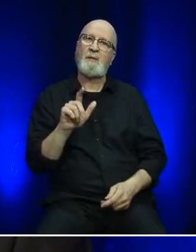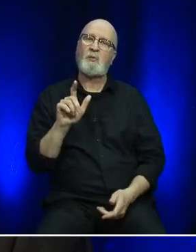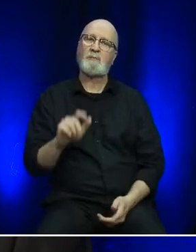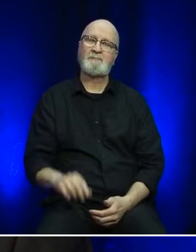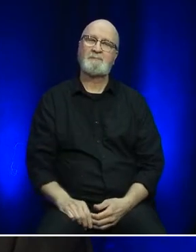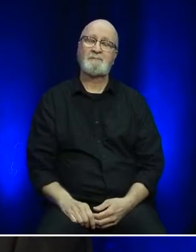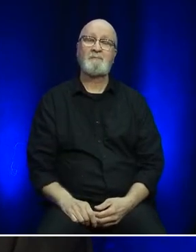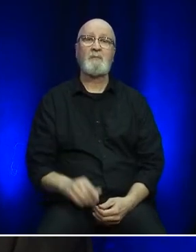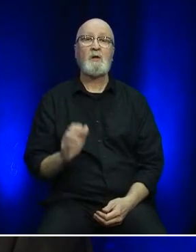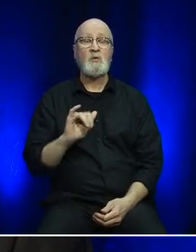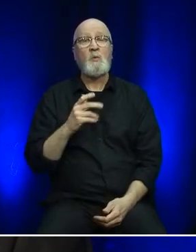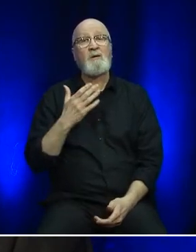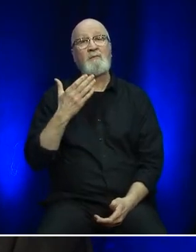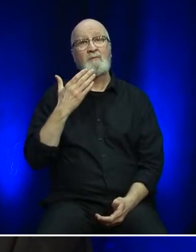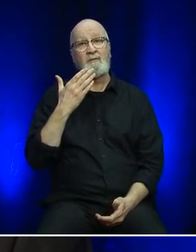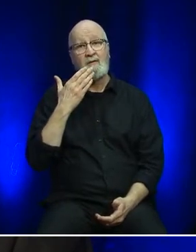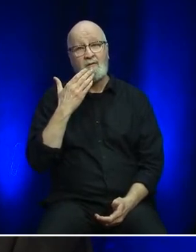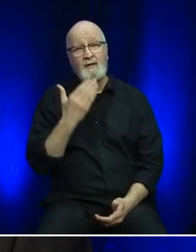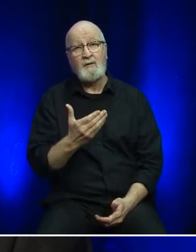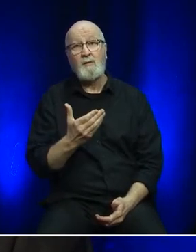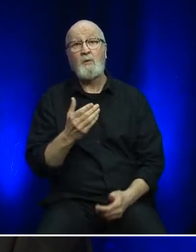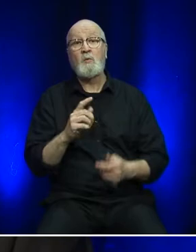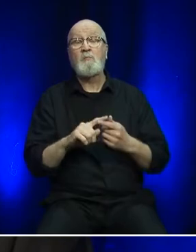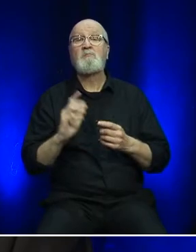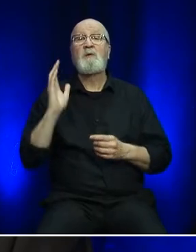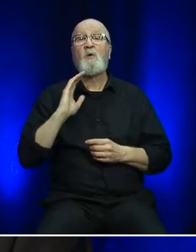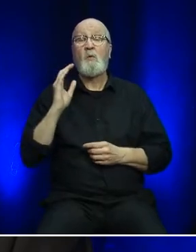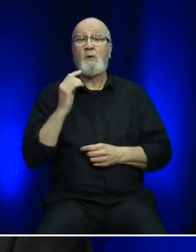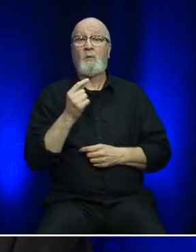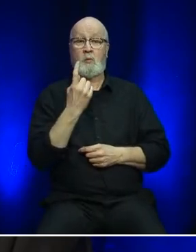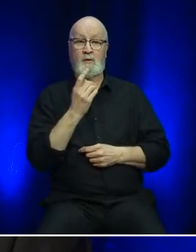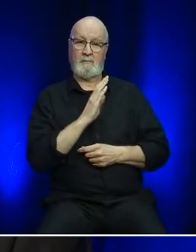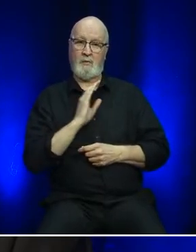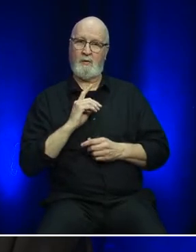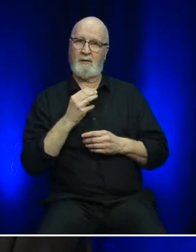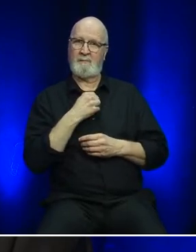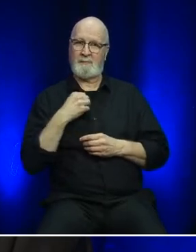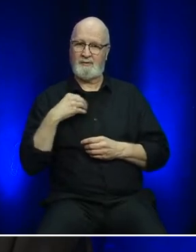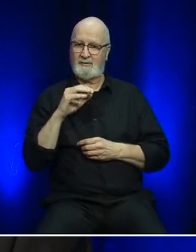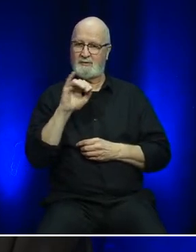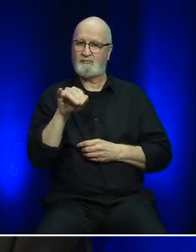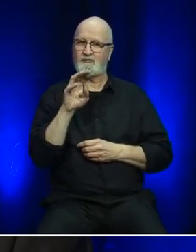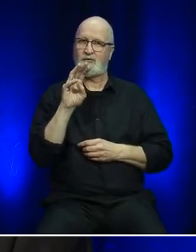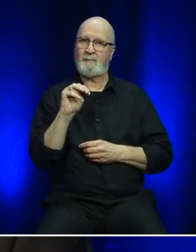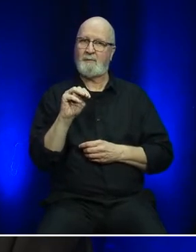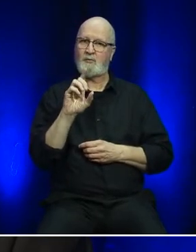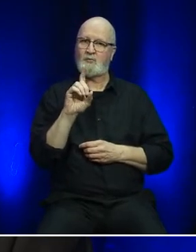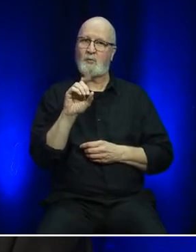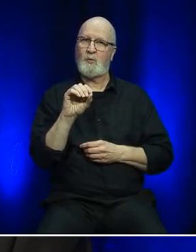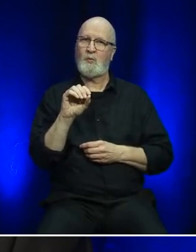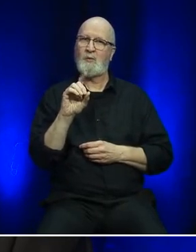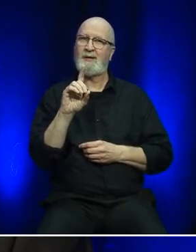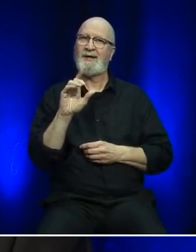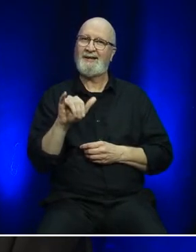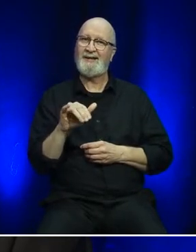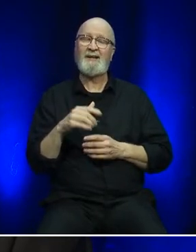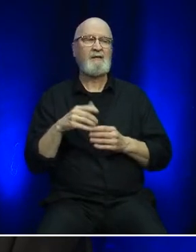I would also like to take this opportunity to acknowledge our former long time Board member Jim Doody, who finished serving his term during the year.